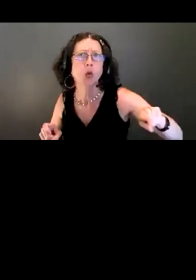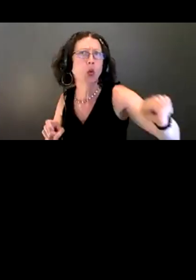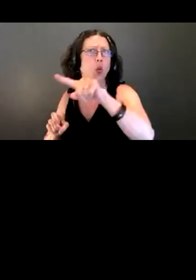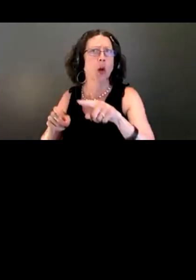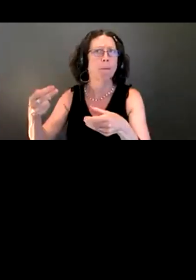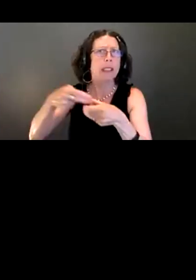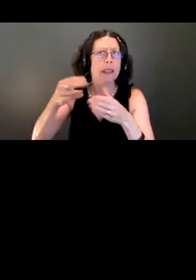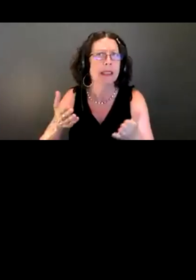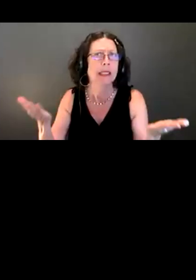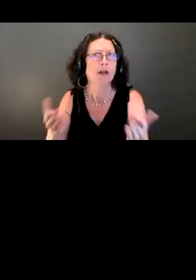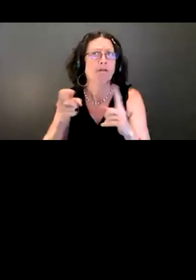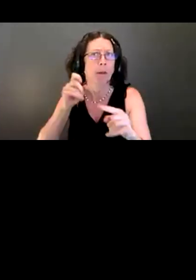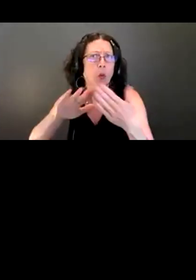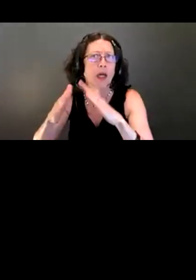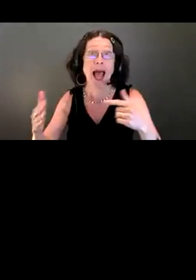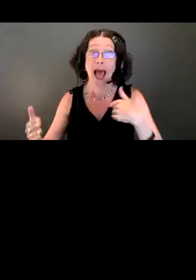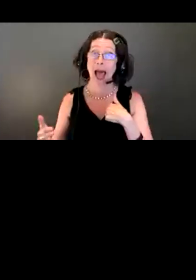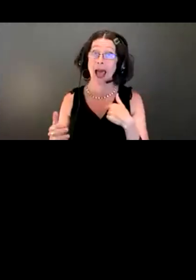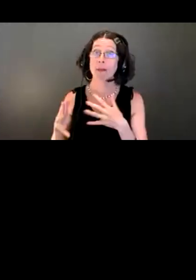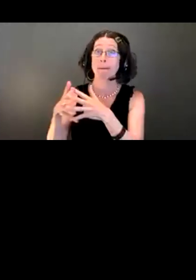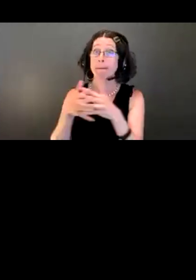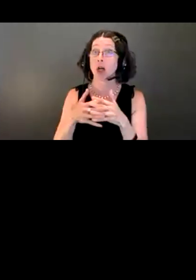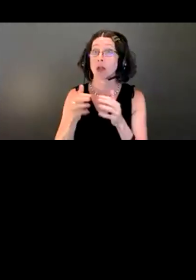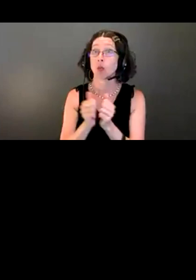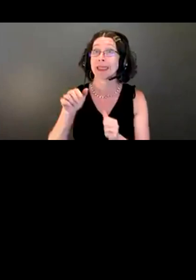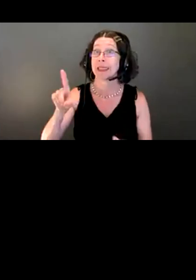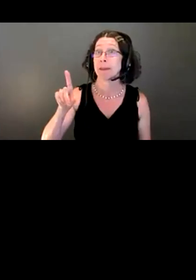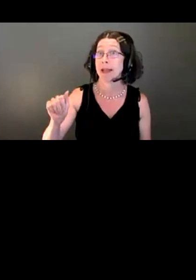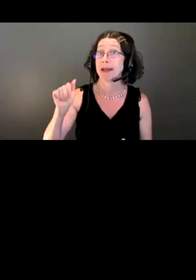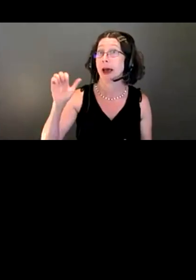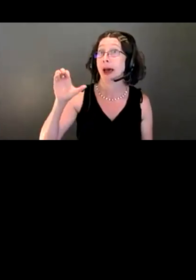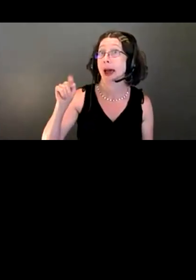I am, in fact, the Americans with Disabilities Act and Title